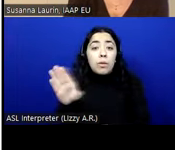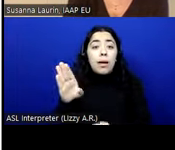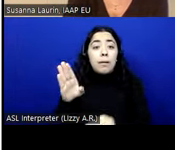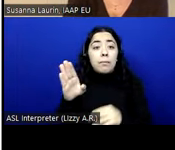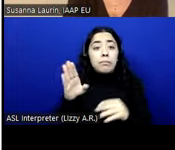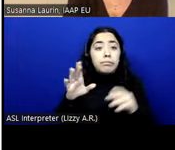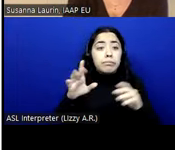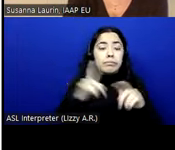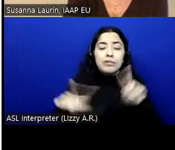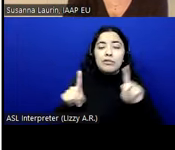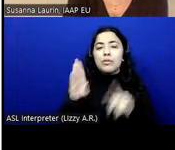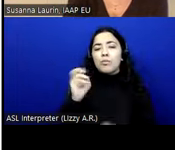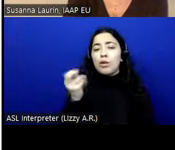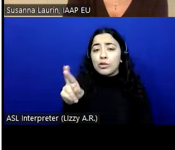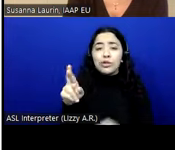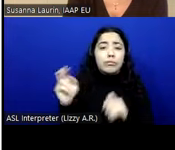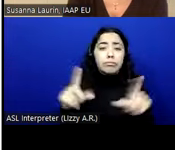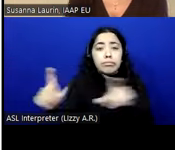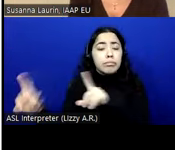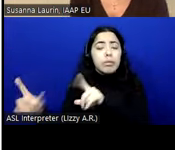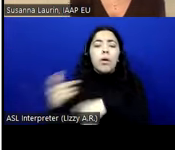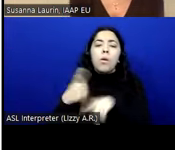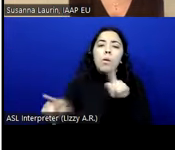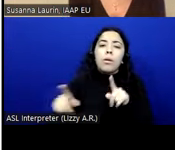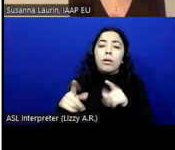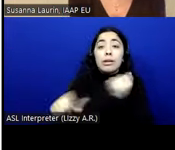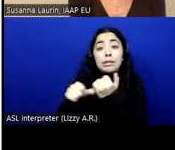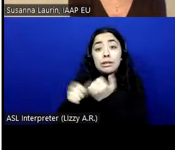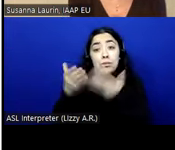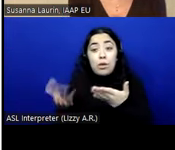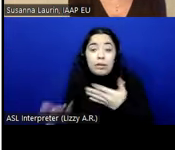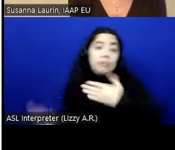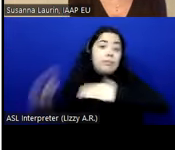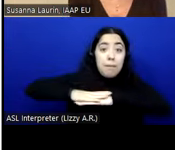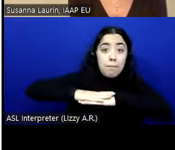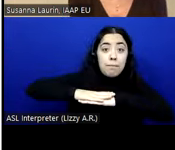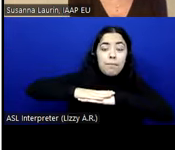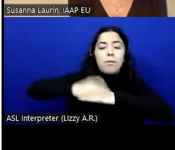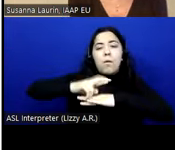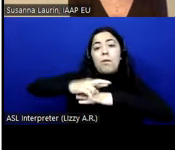products on top of the web browser or instead of the web browser, it will work. So it is not ever